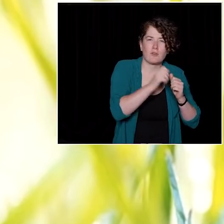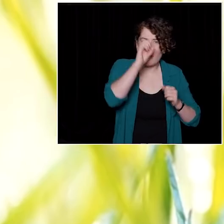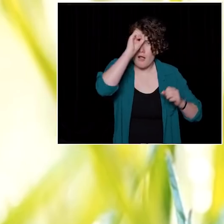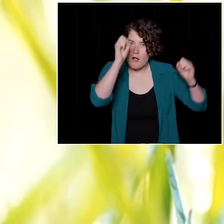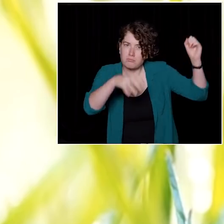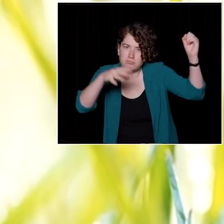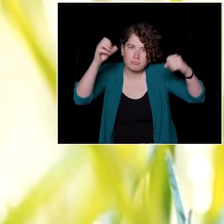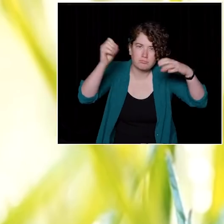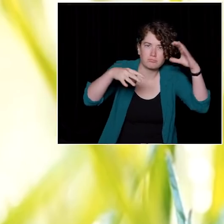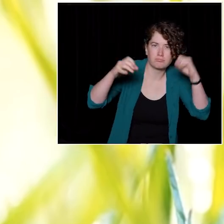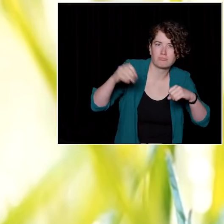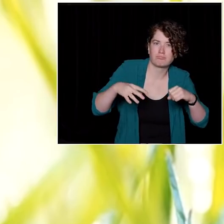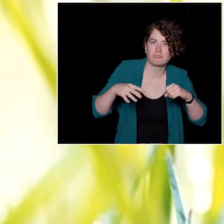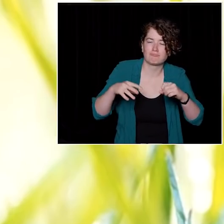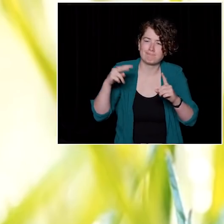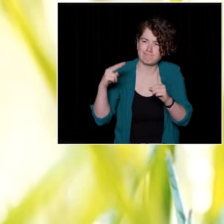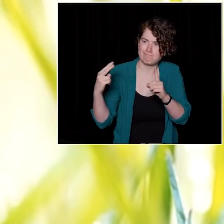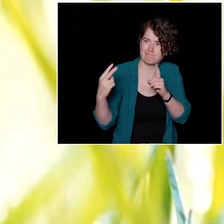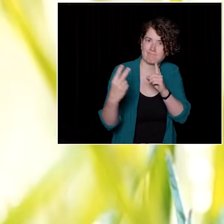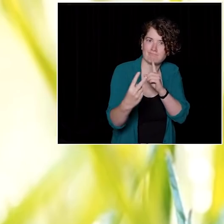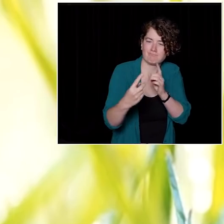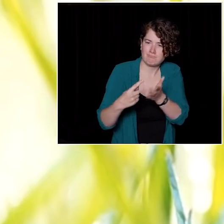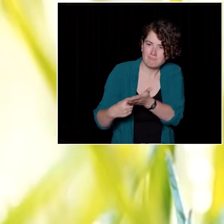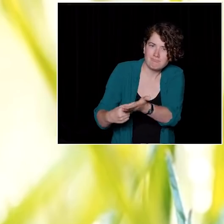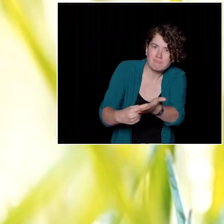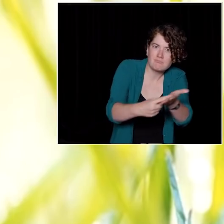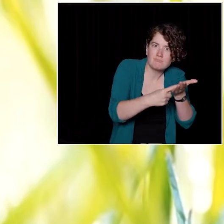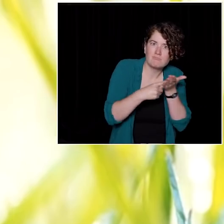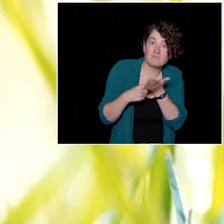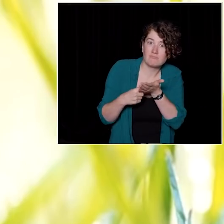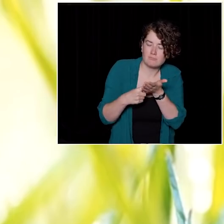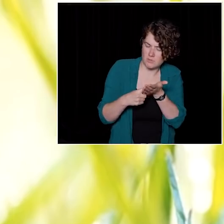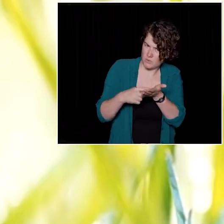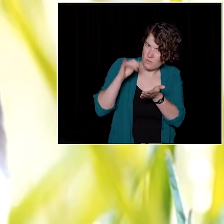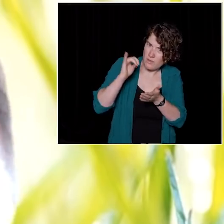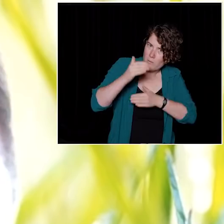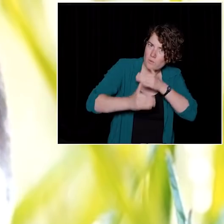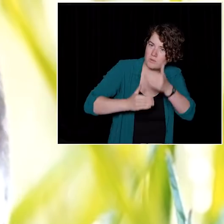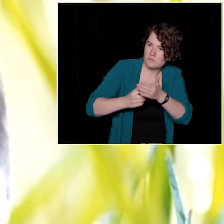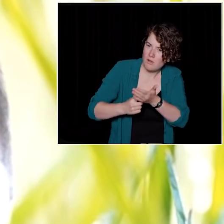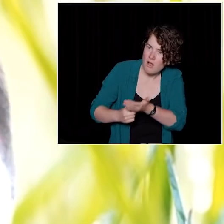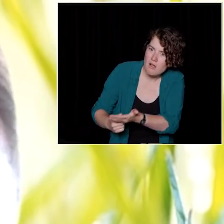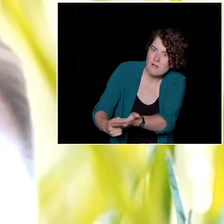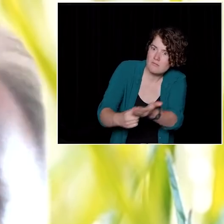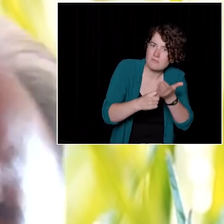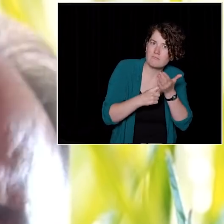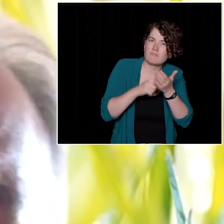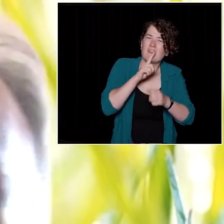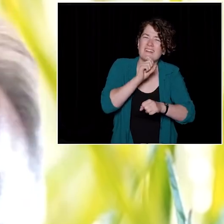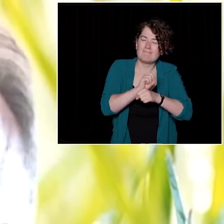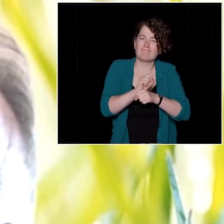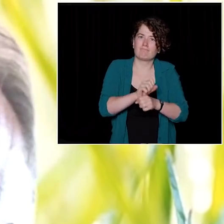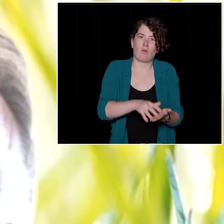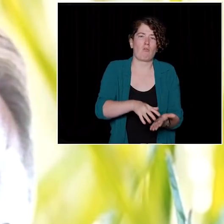and share each other's ideas, be that echo chamber for each other because it's in that process, in my view,